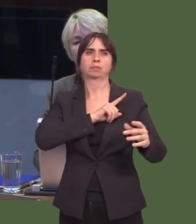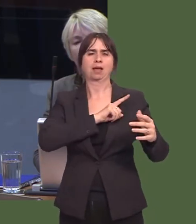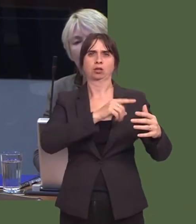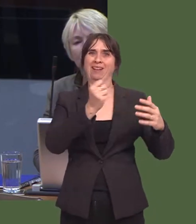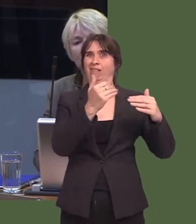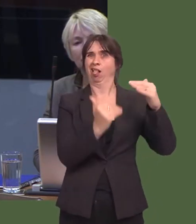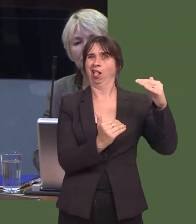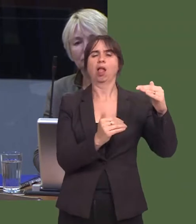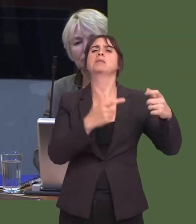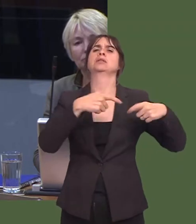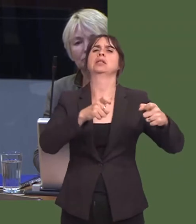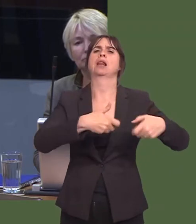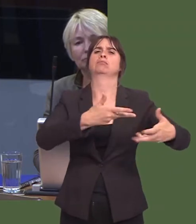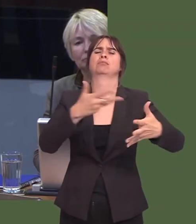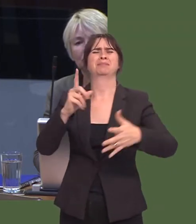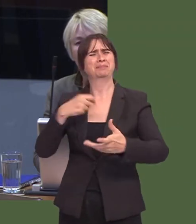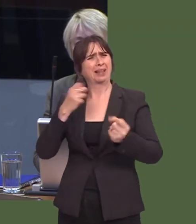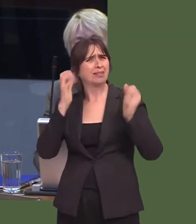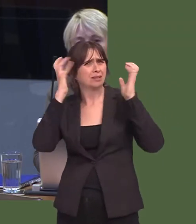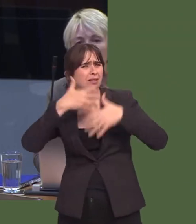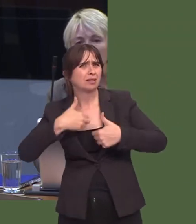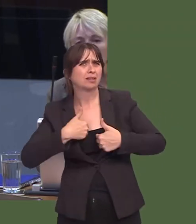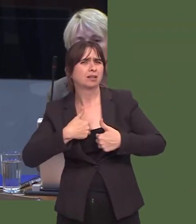What we need today is a cast-iron guarantee.